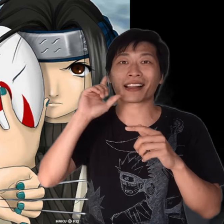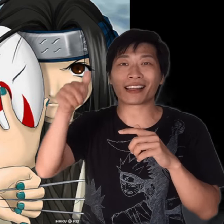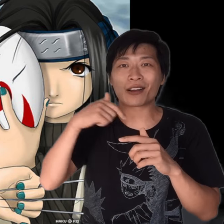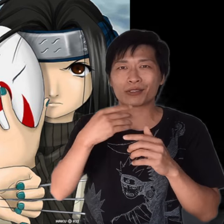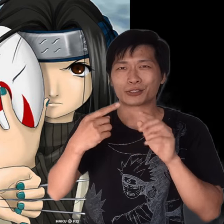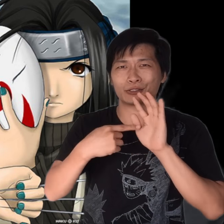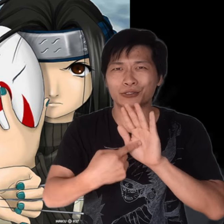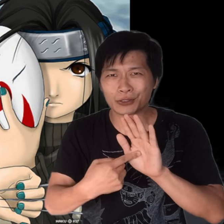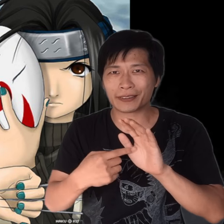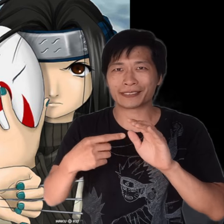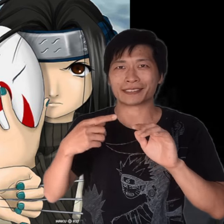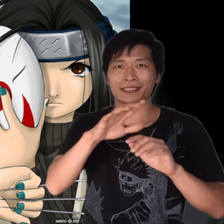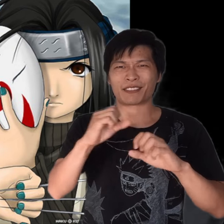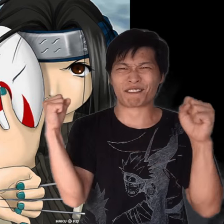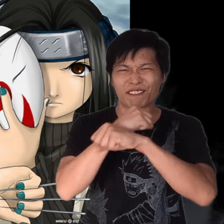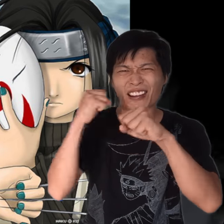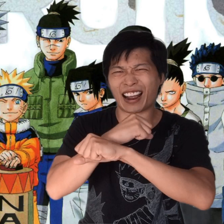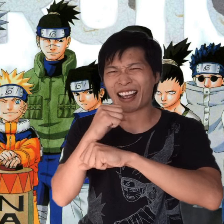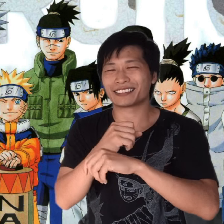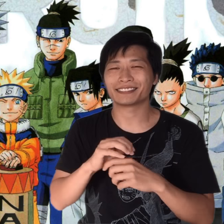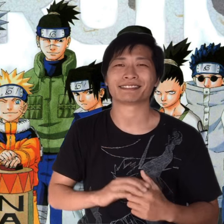Later, I’ll show you some fight scenes.